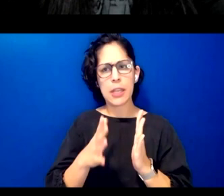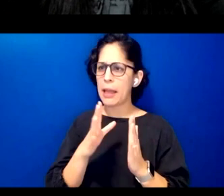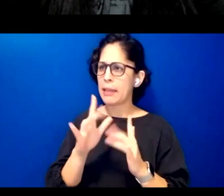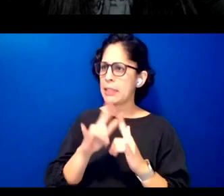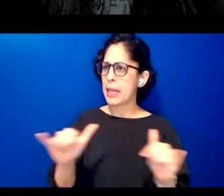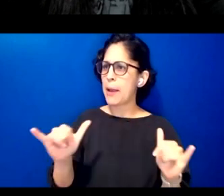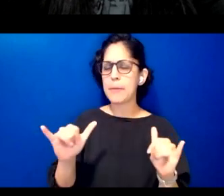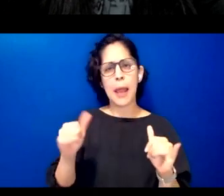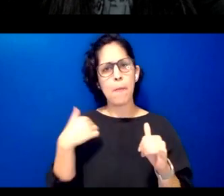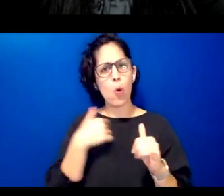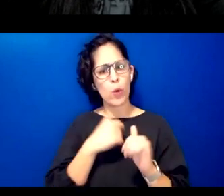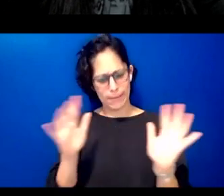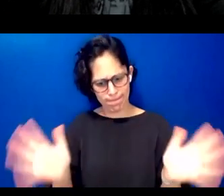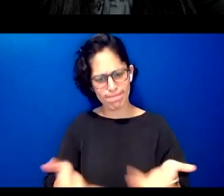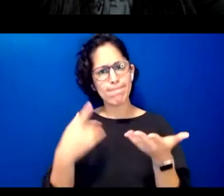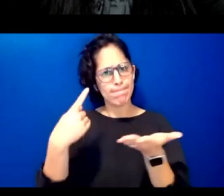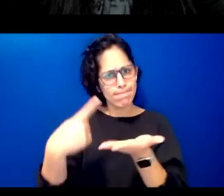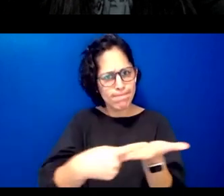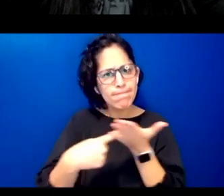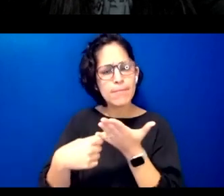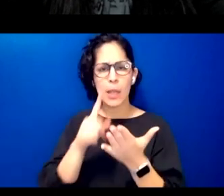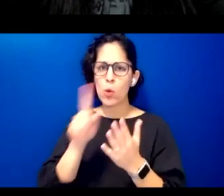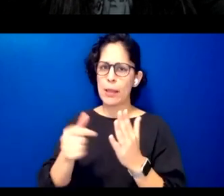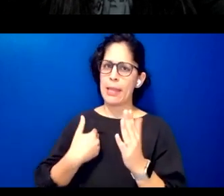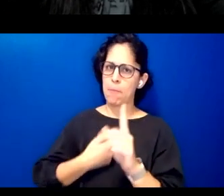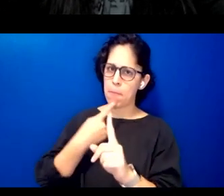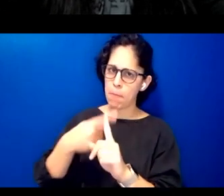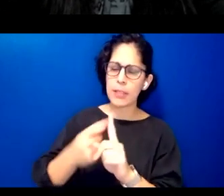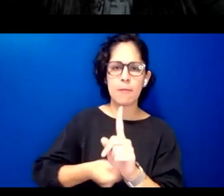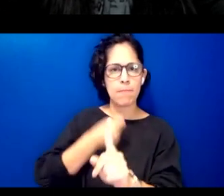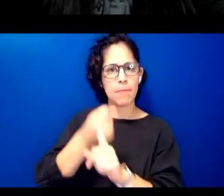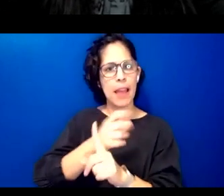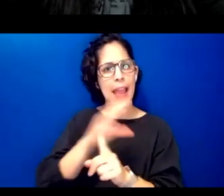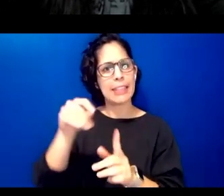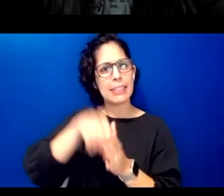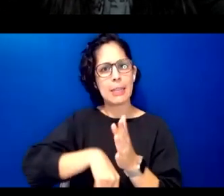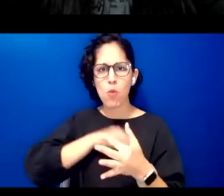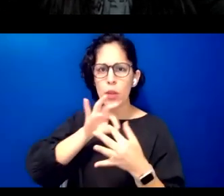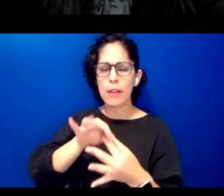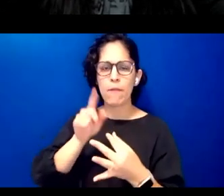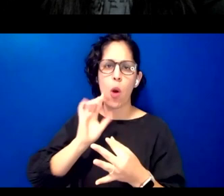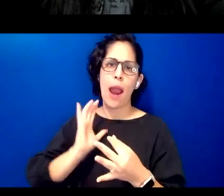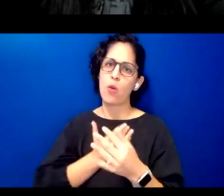change that has positive impact on our communities and the communities the that we are privileged